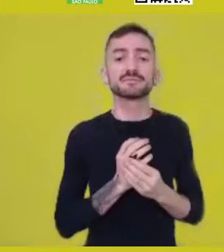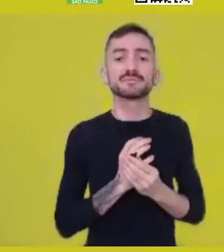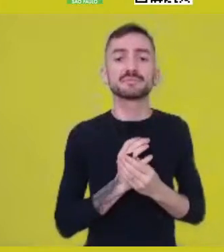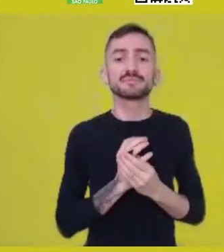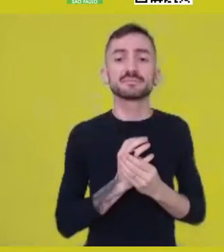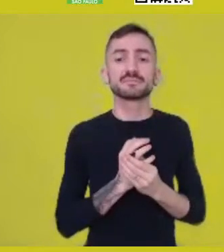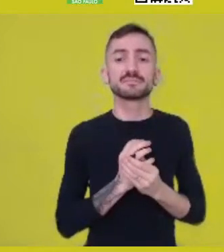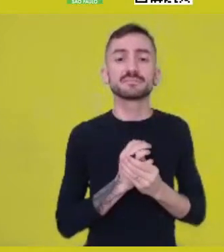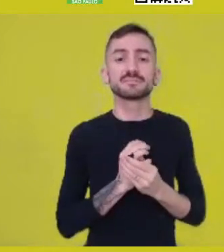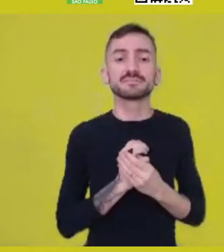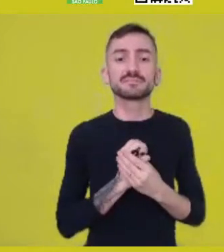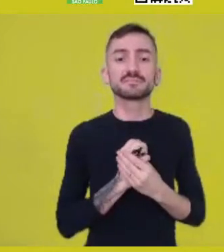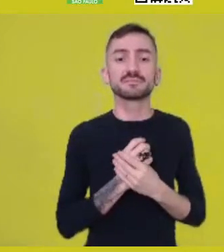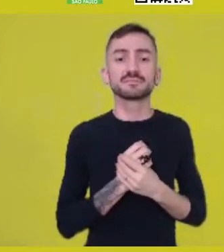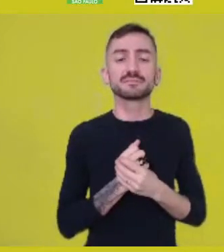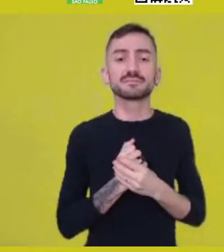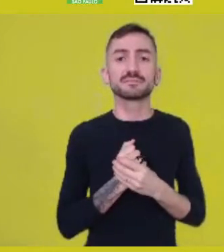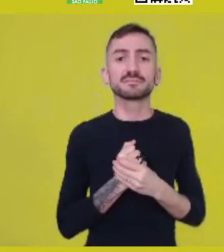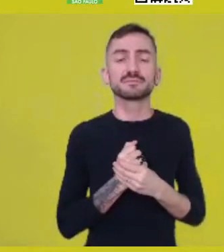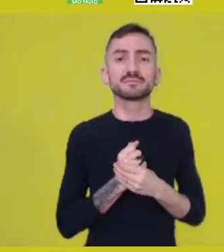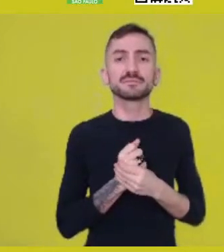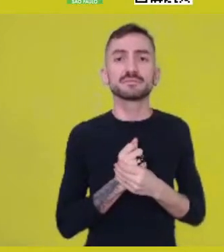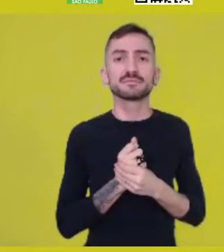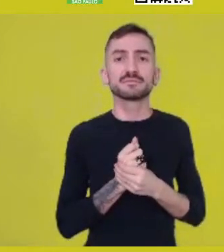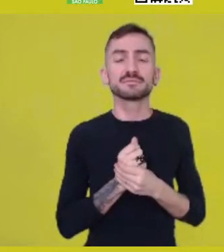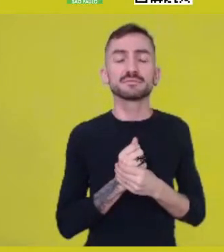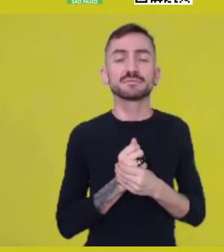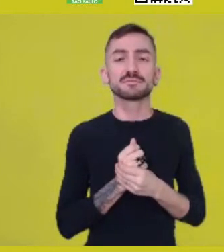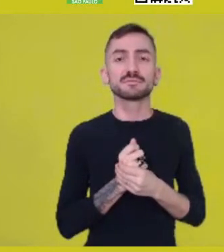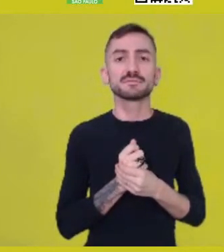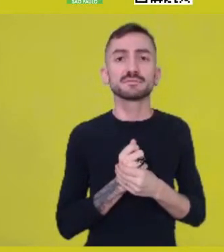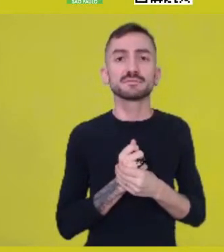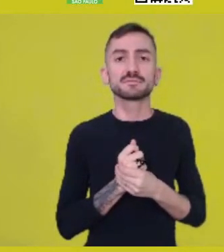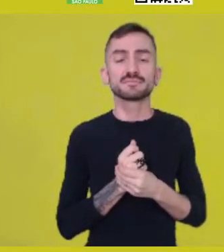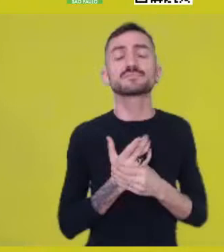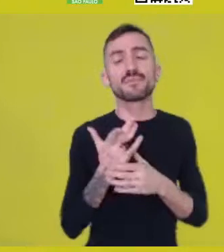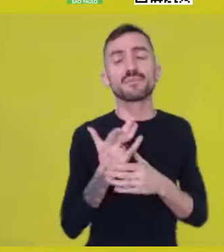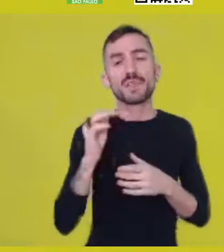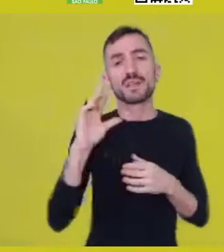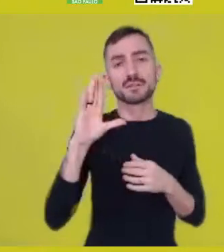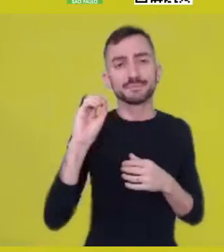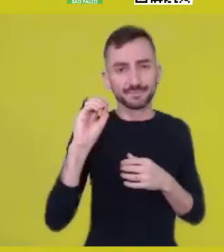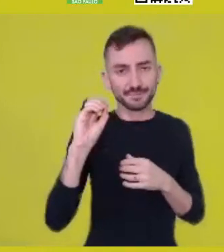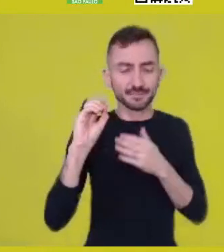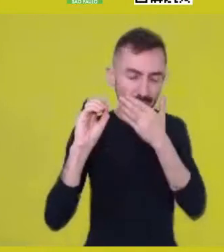Being that this “auto-“, of course, is collective,